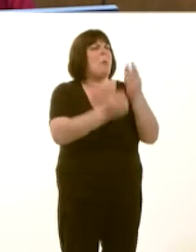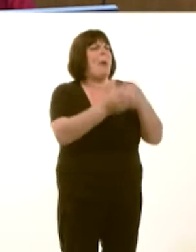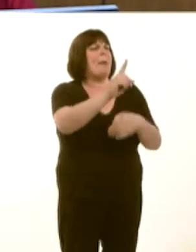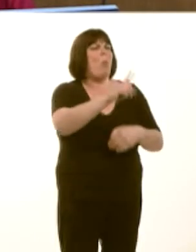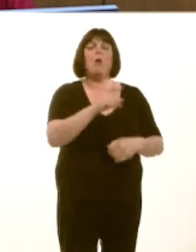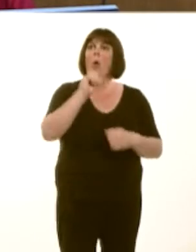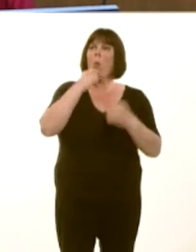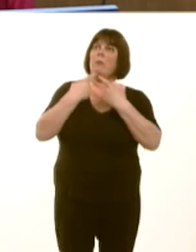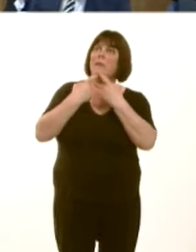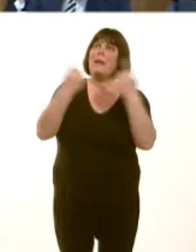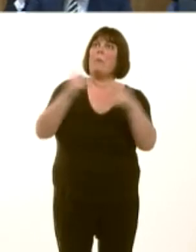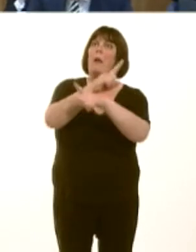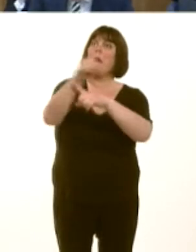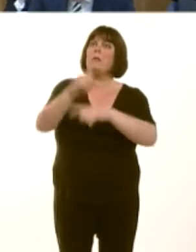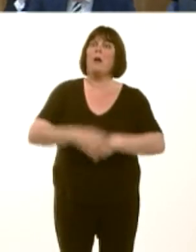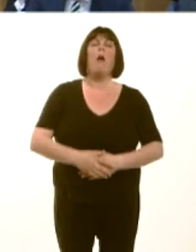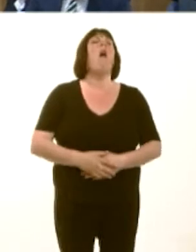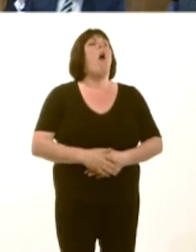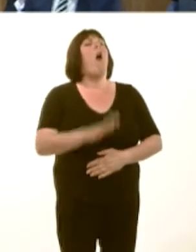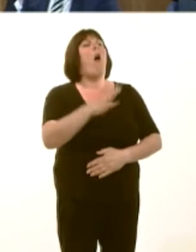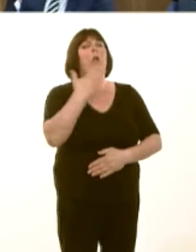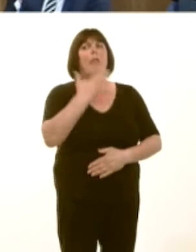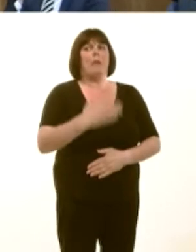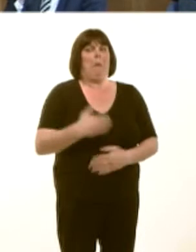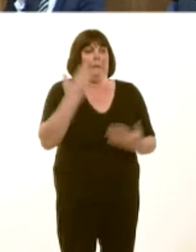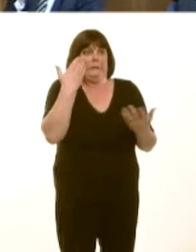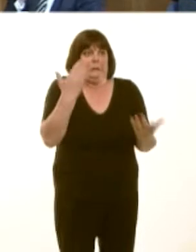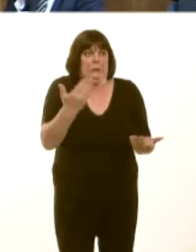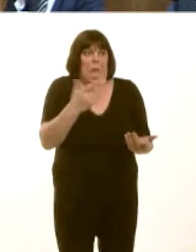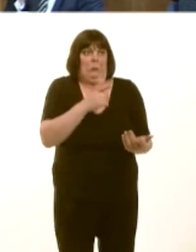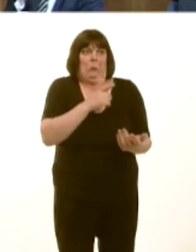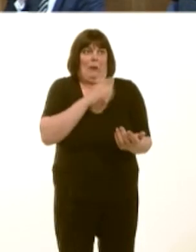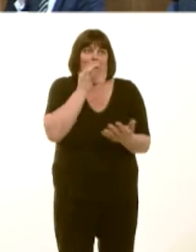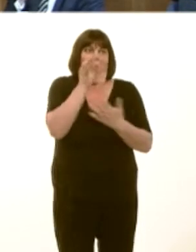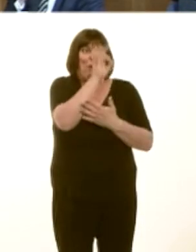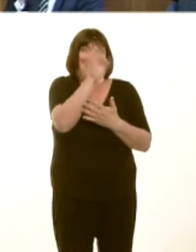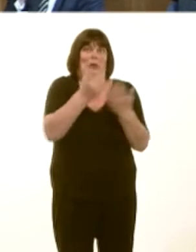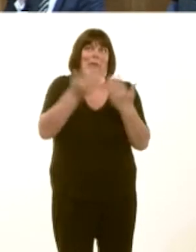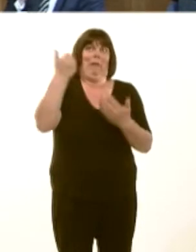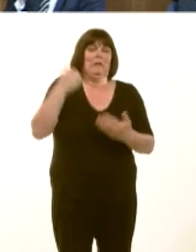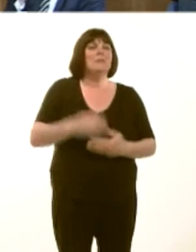Mike Hedges: Thank you, First Minister; that wasnít on the agenda when I put the question forward, unfortunately.